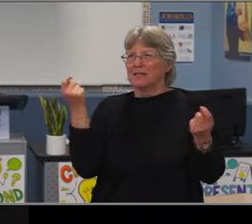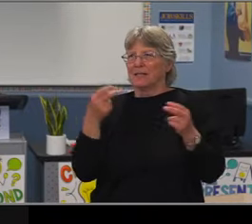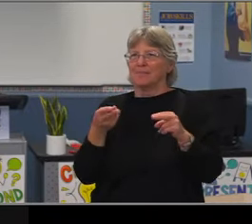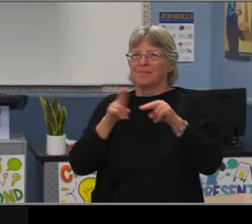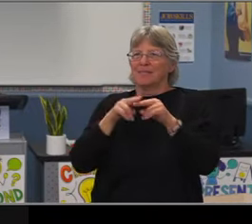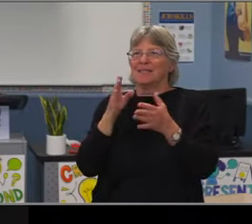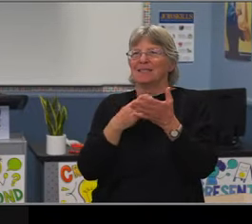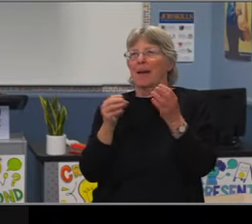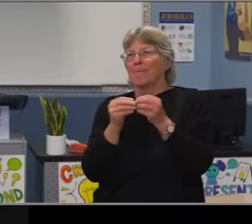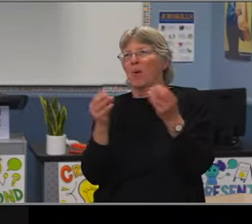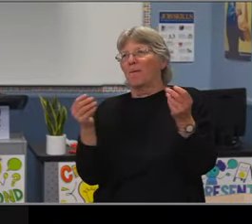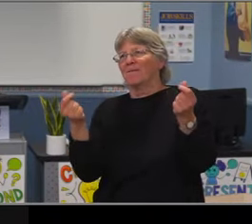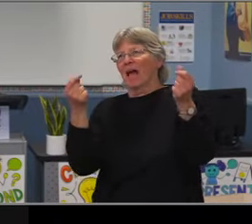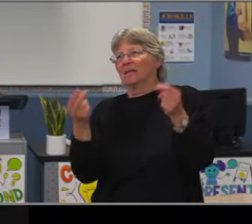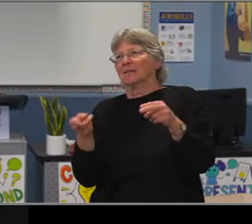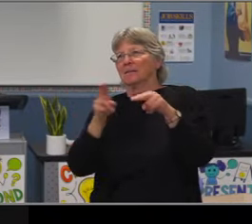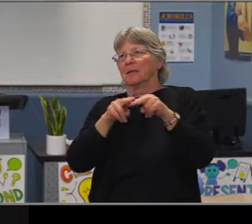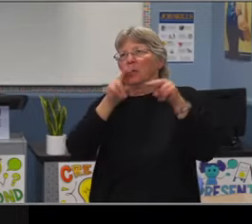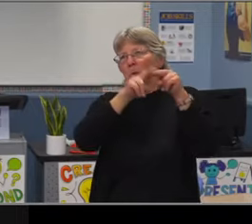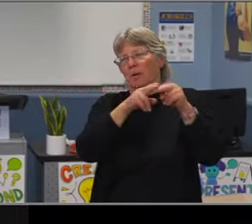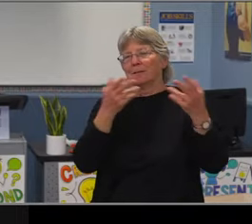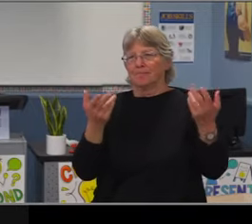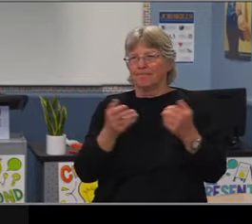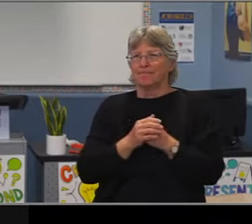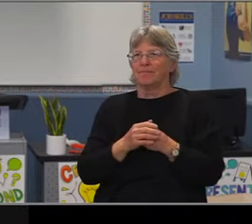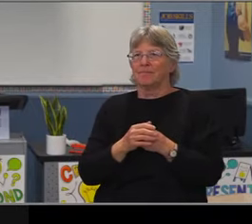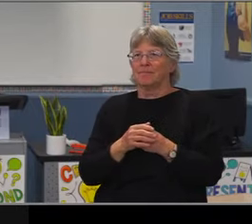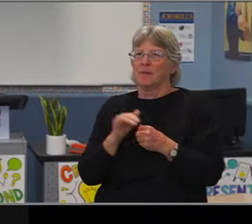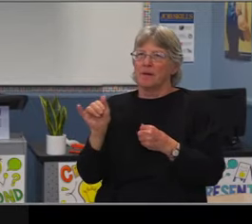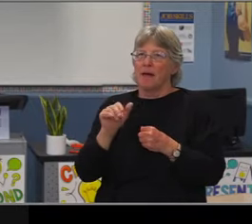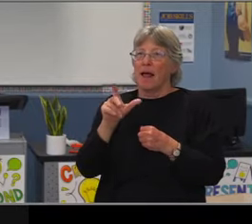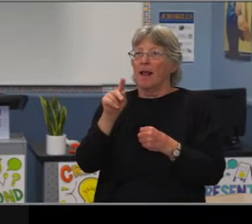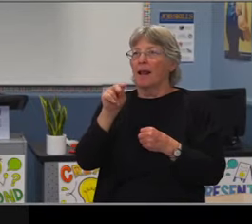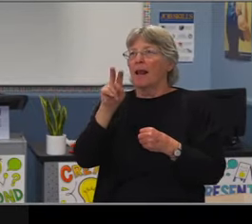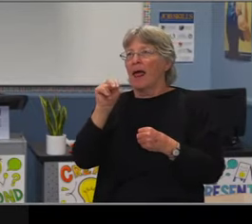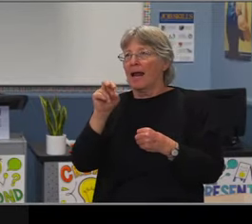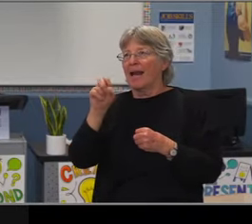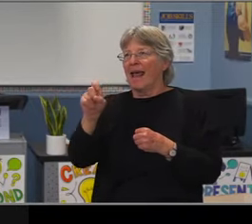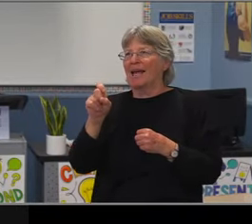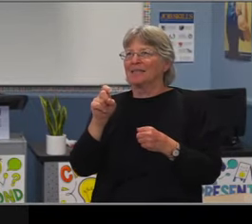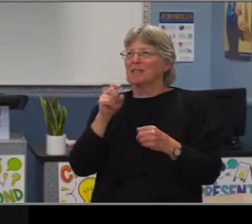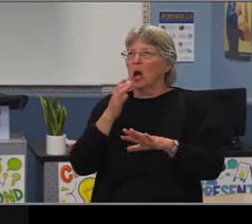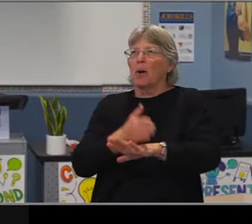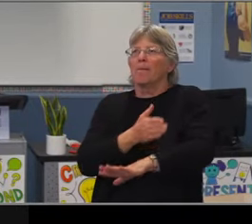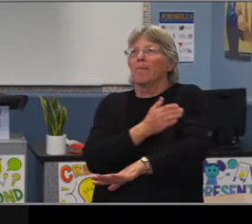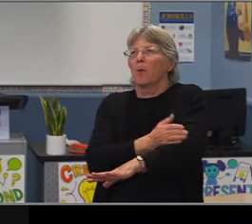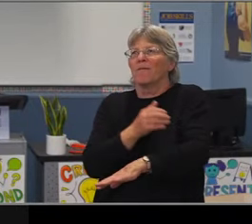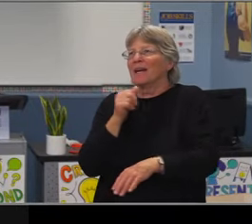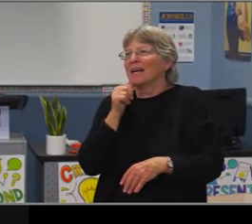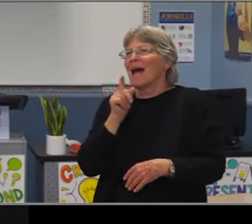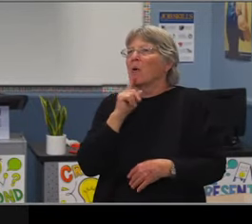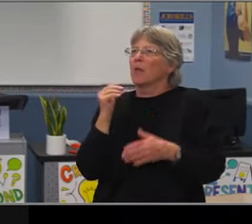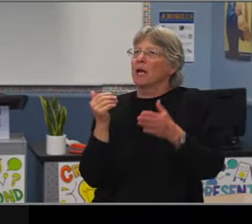for everybody's Math 6 Accelerated placement, but they're not over emphasized on the LatinX subgroup because they're less likely to be suspended.